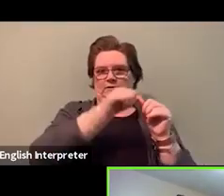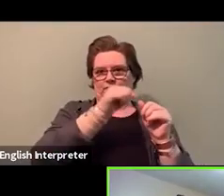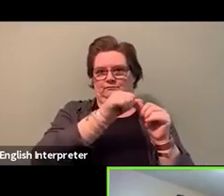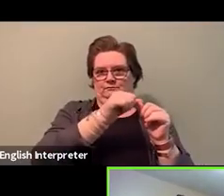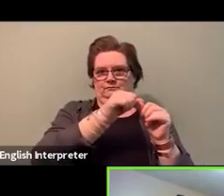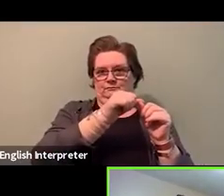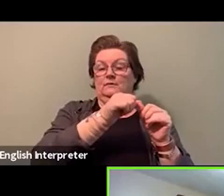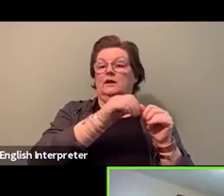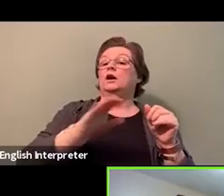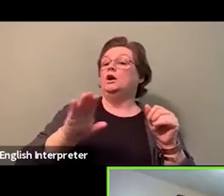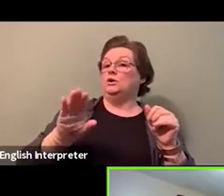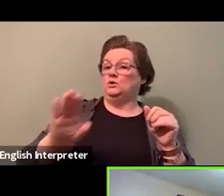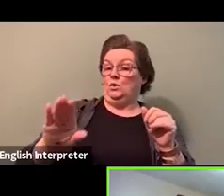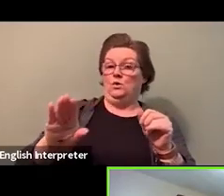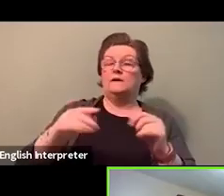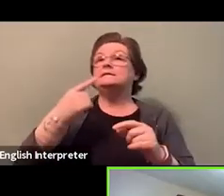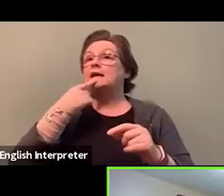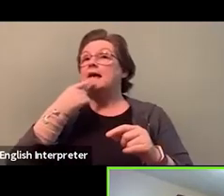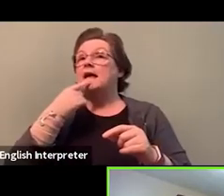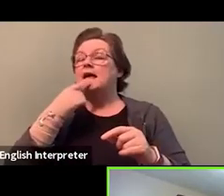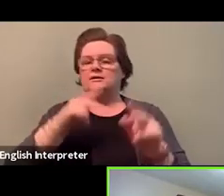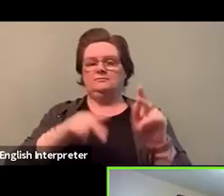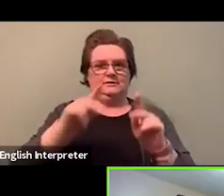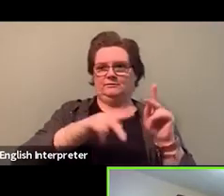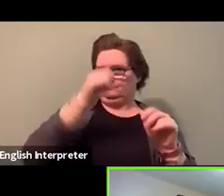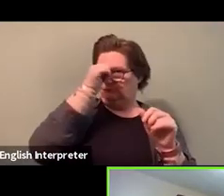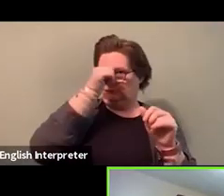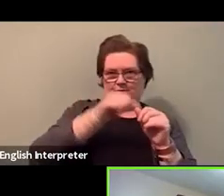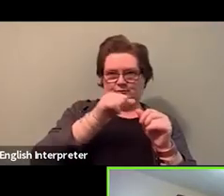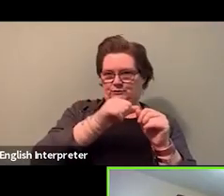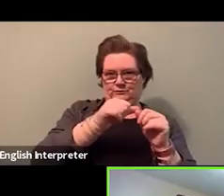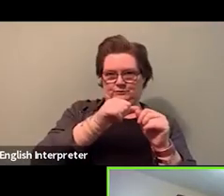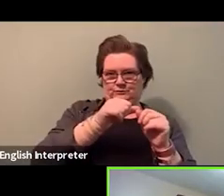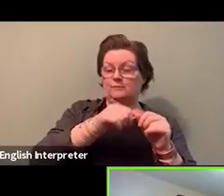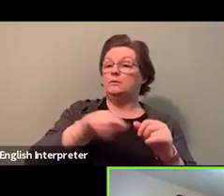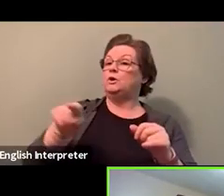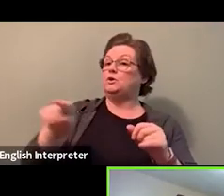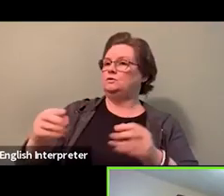So I hope you were inspired and empowered by this webisode.